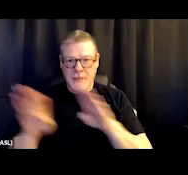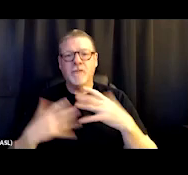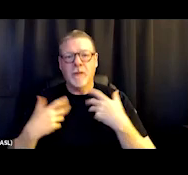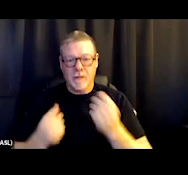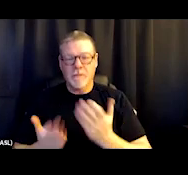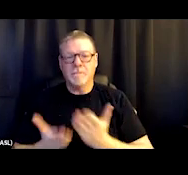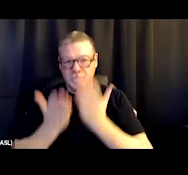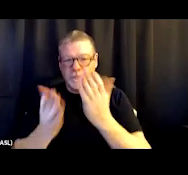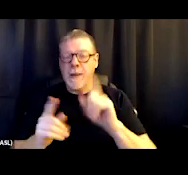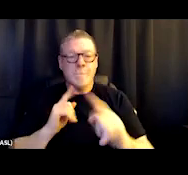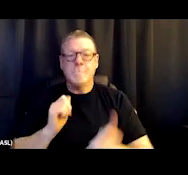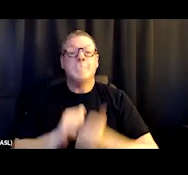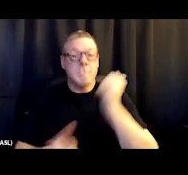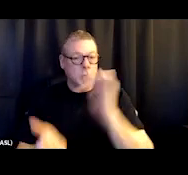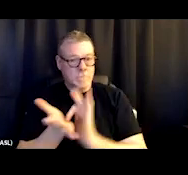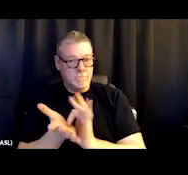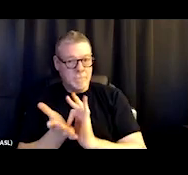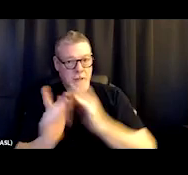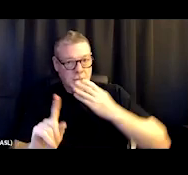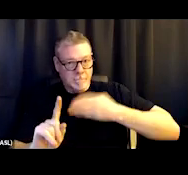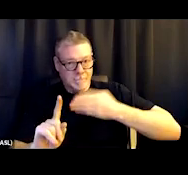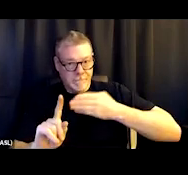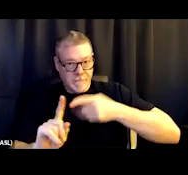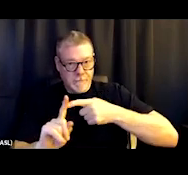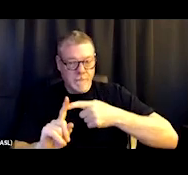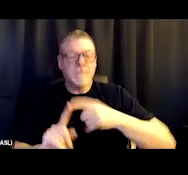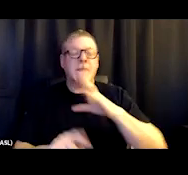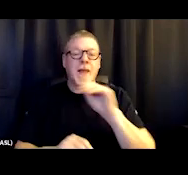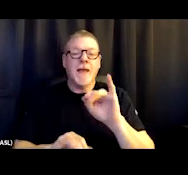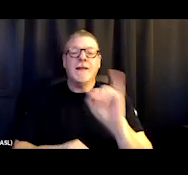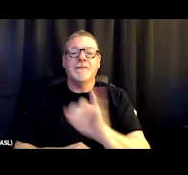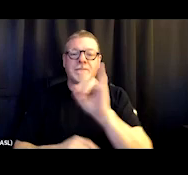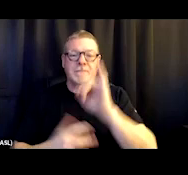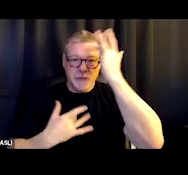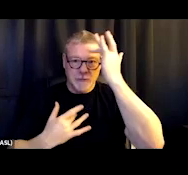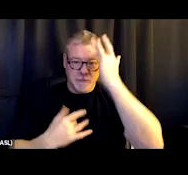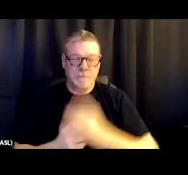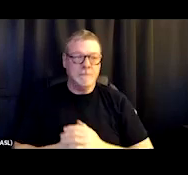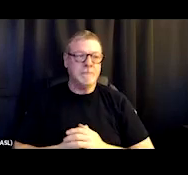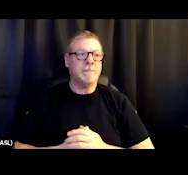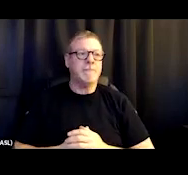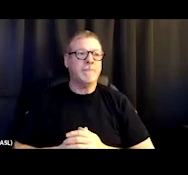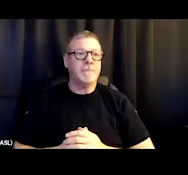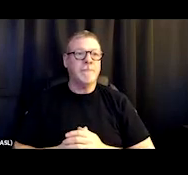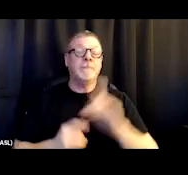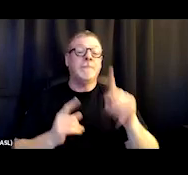but it's primarily medical providers and an infectious disease group. And then on the behavioral health side